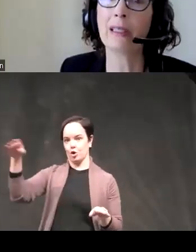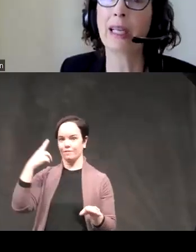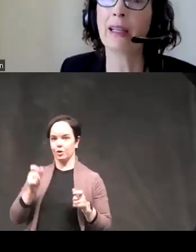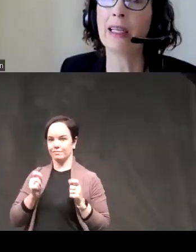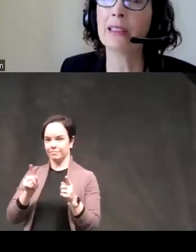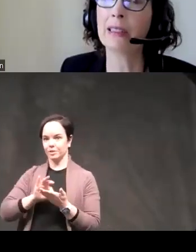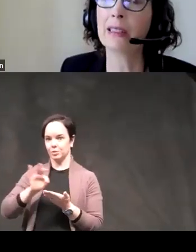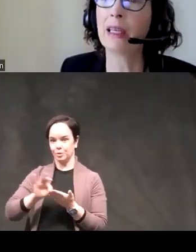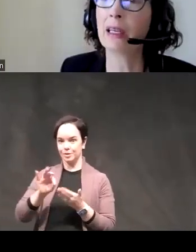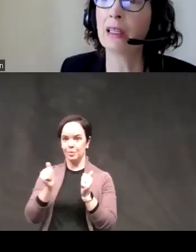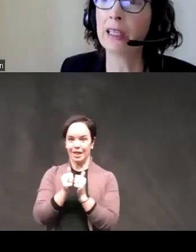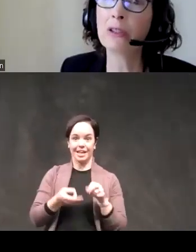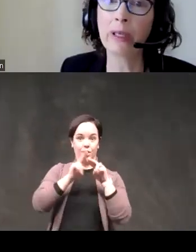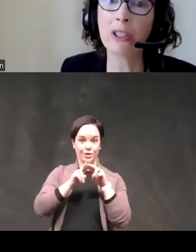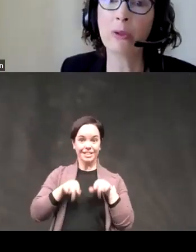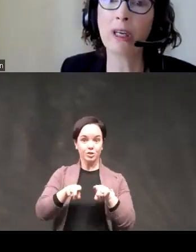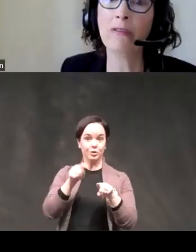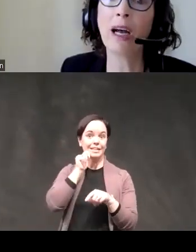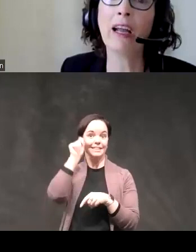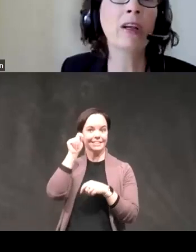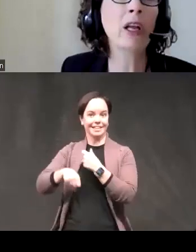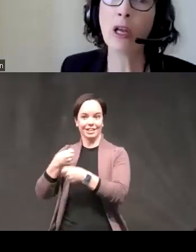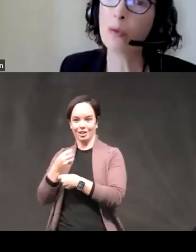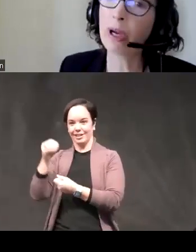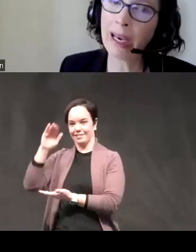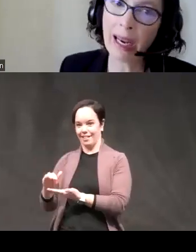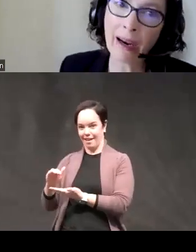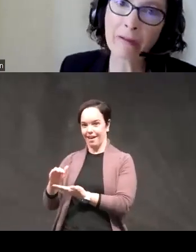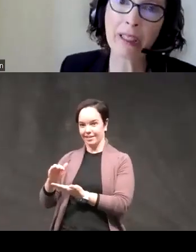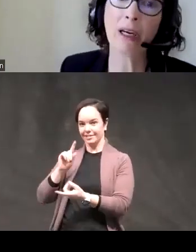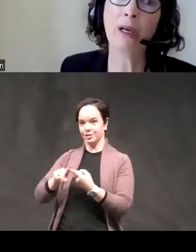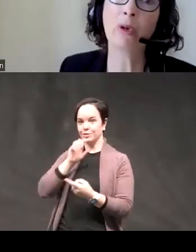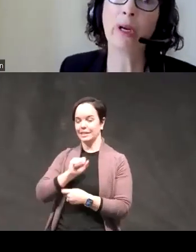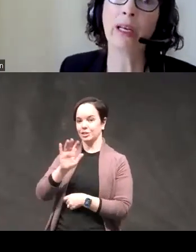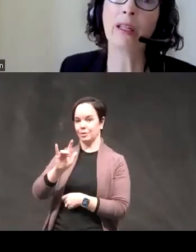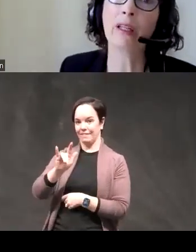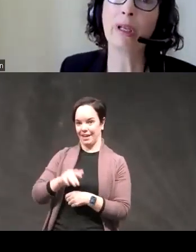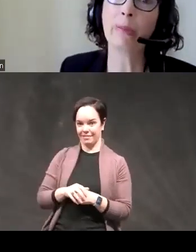during adolescence and then declines for age 25 but at every time point the people